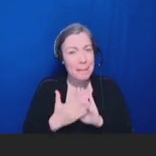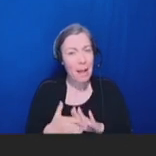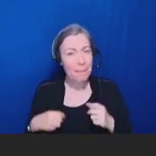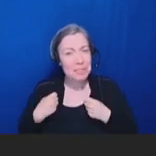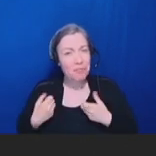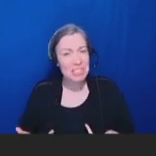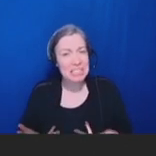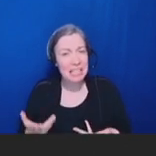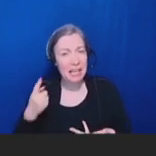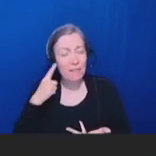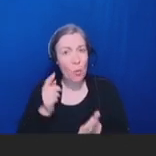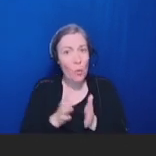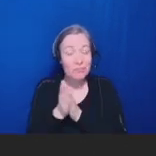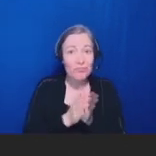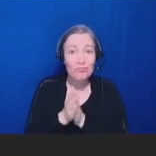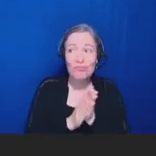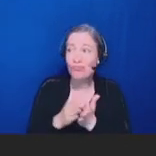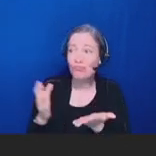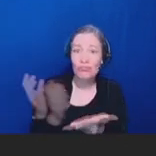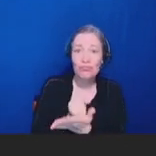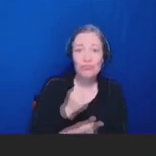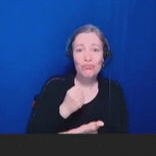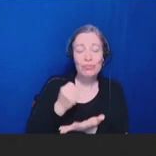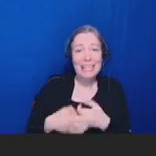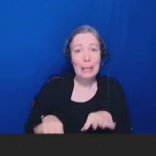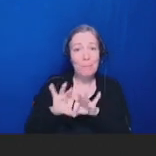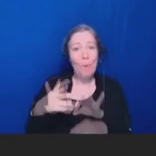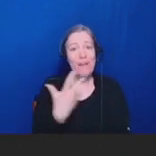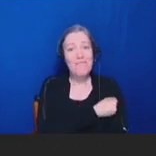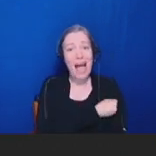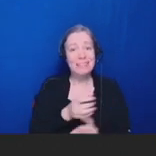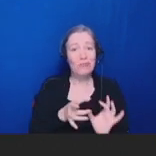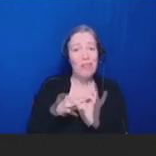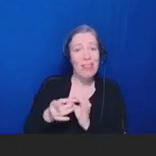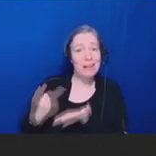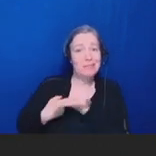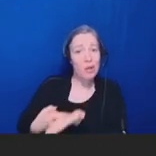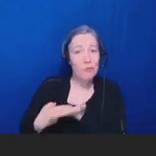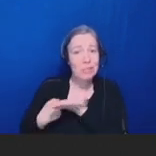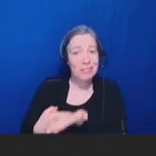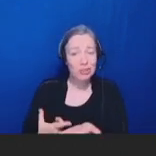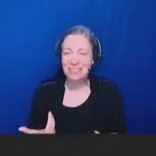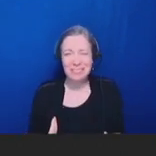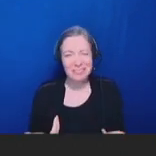important vaccine conversations. And this is not really kind of helping with regards